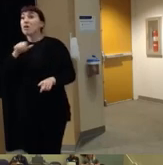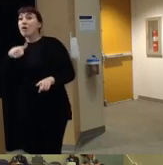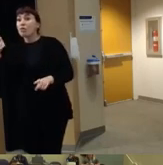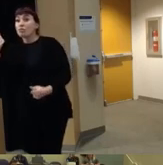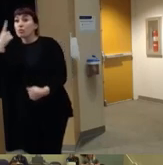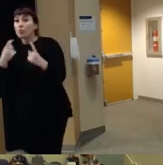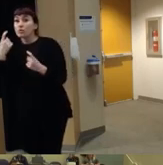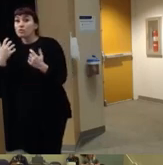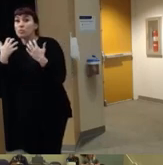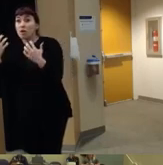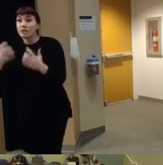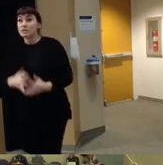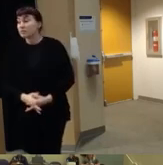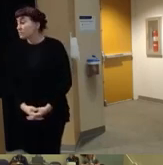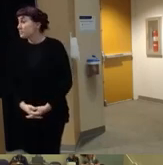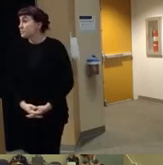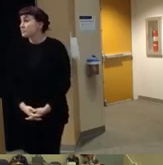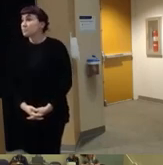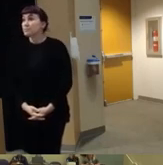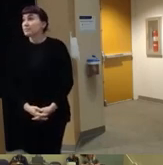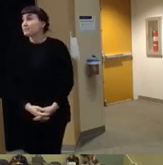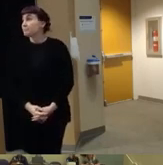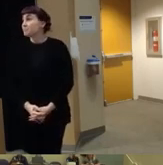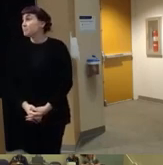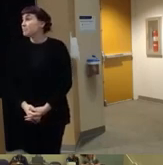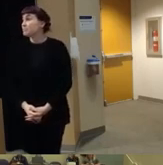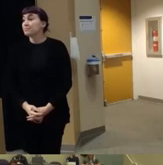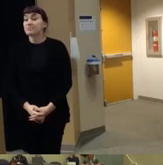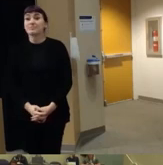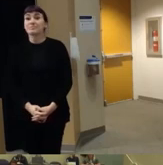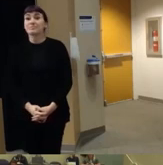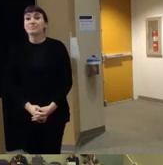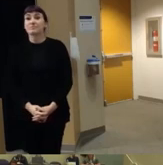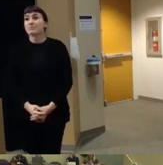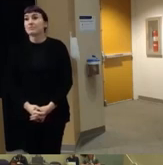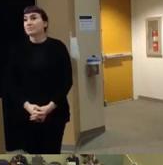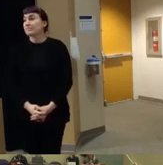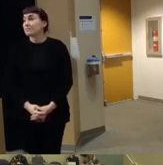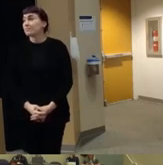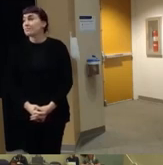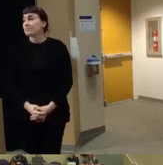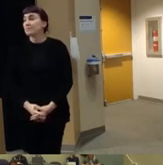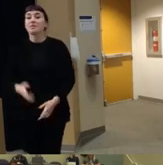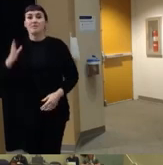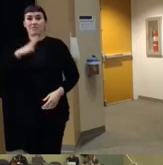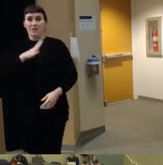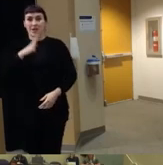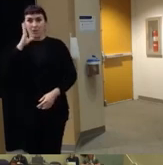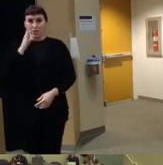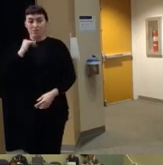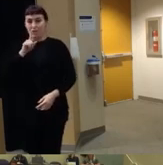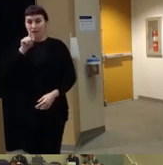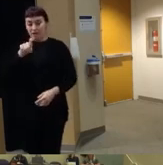audience and if not I'll take the liberty of having a microphone to ask one um which is that